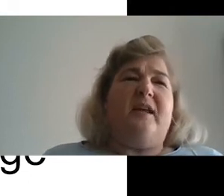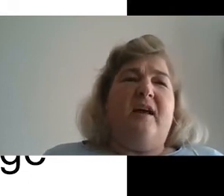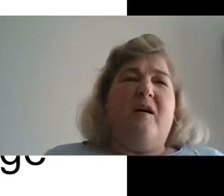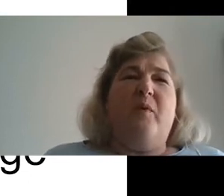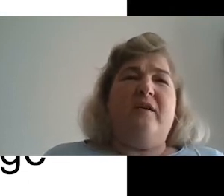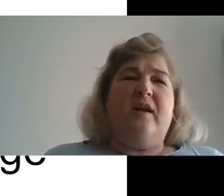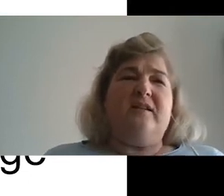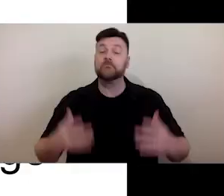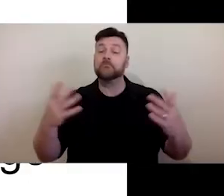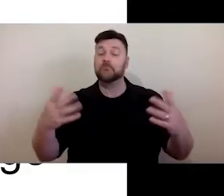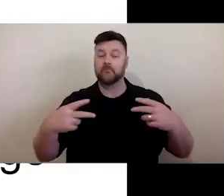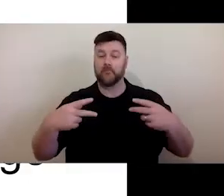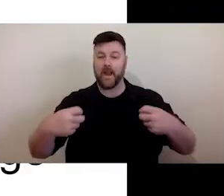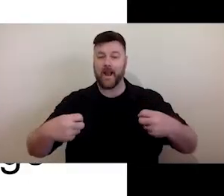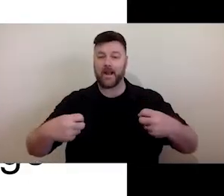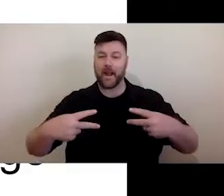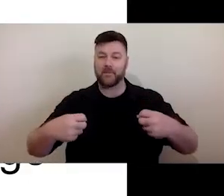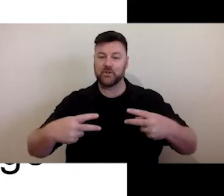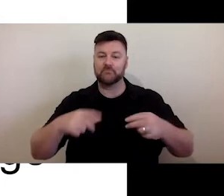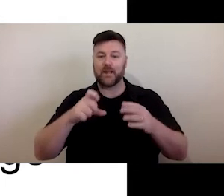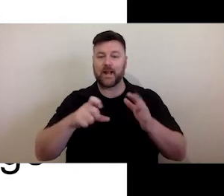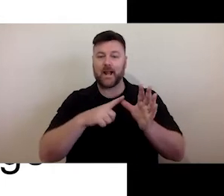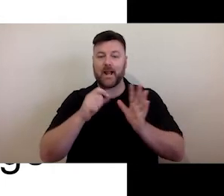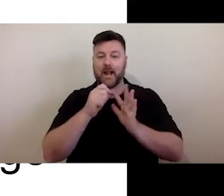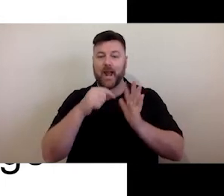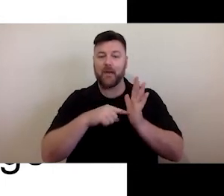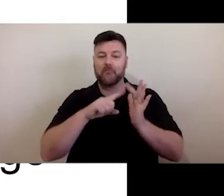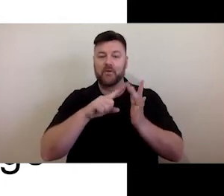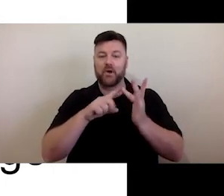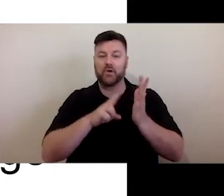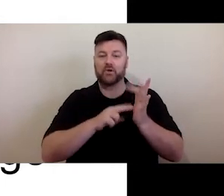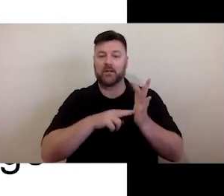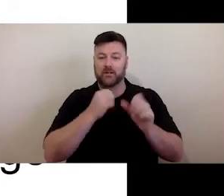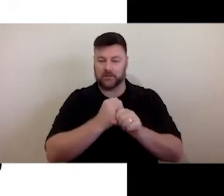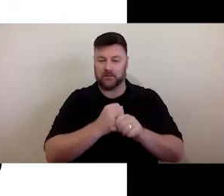Captioning - when you get to captioning, there are two different types of captioning.